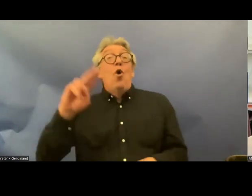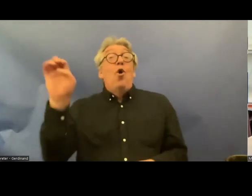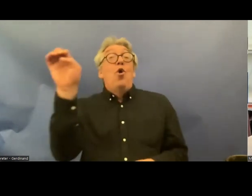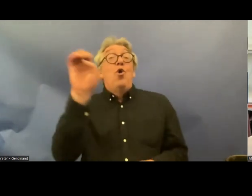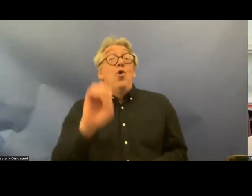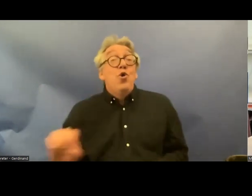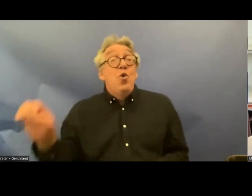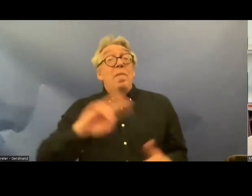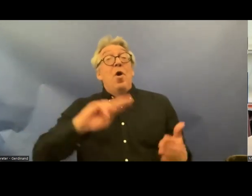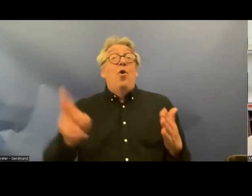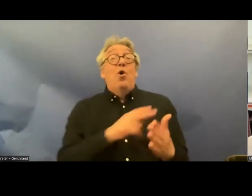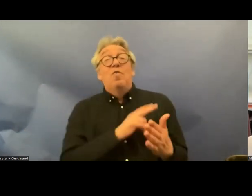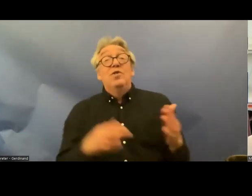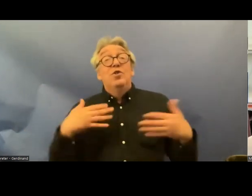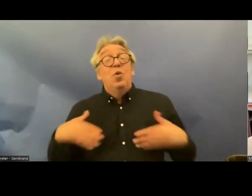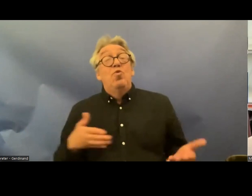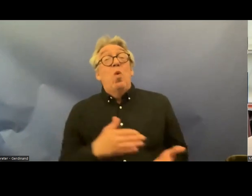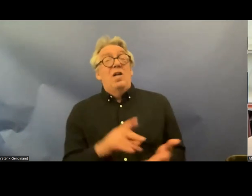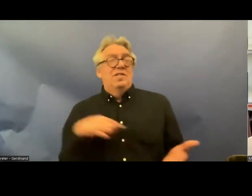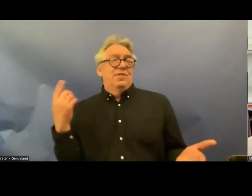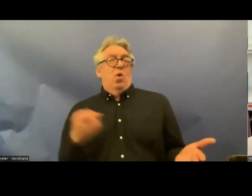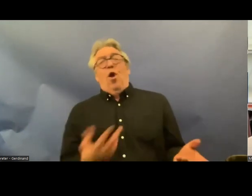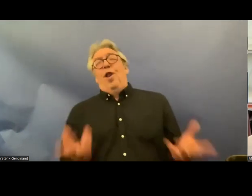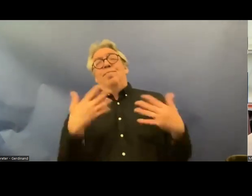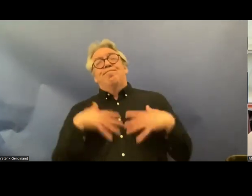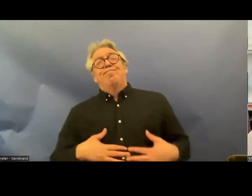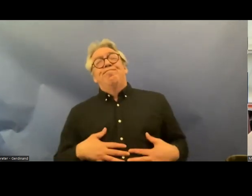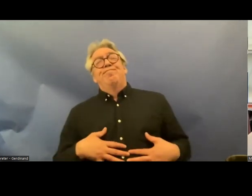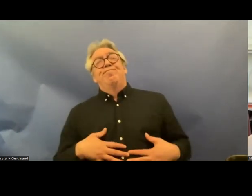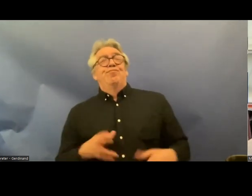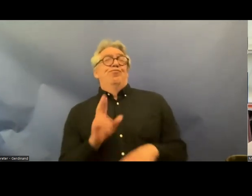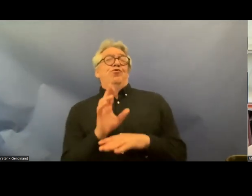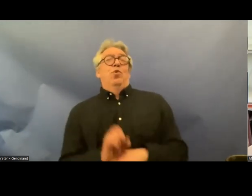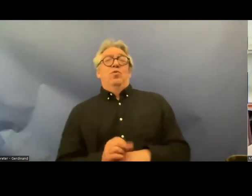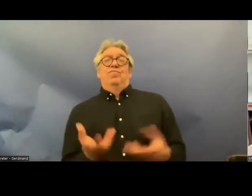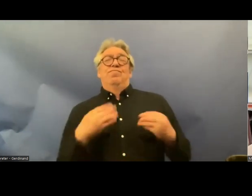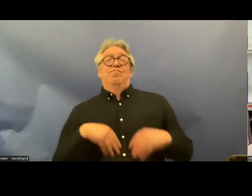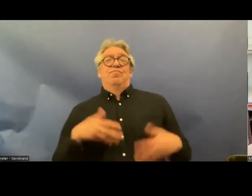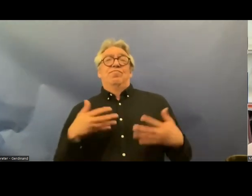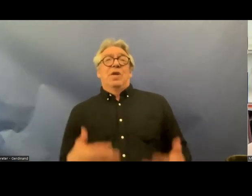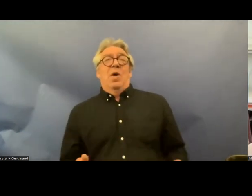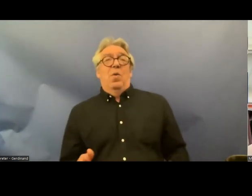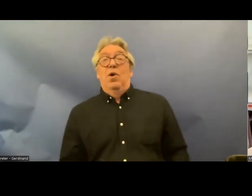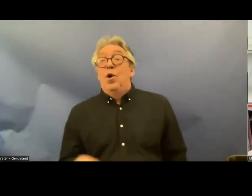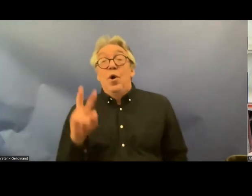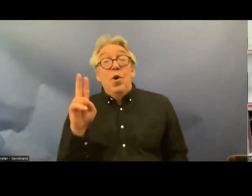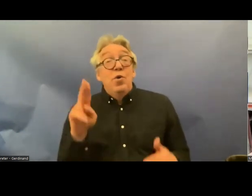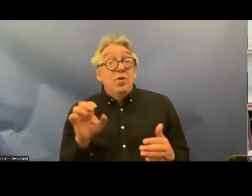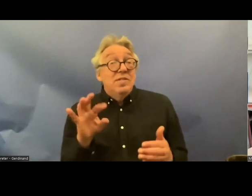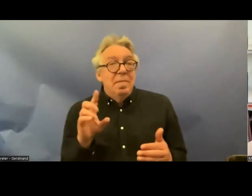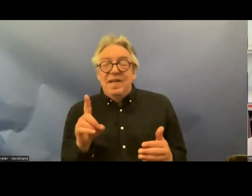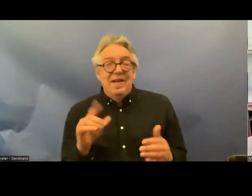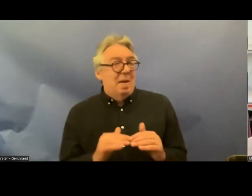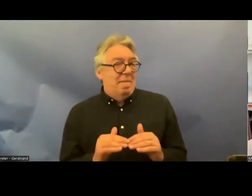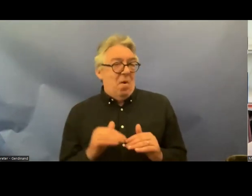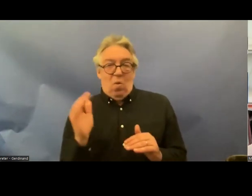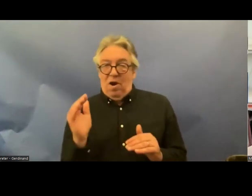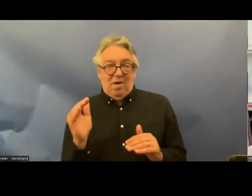used to now um it it it contains traditional uh rights